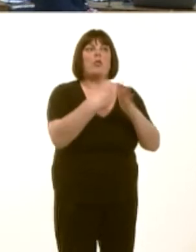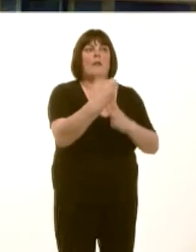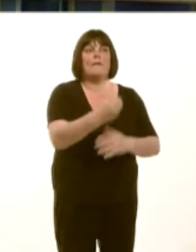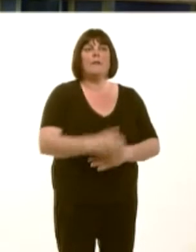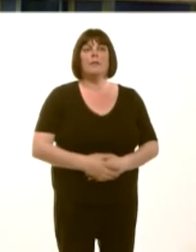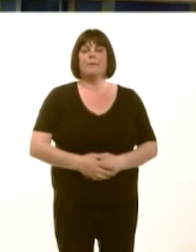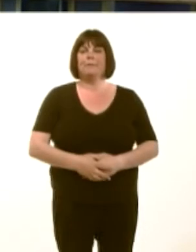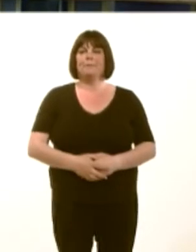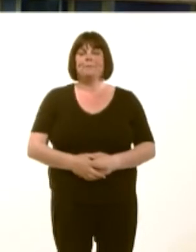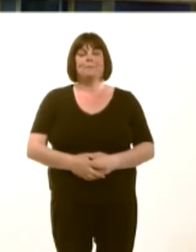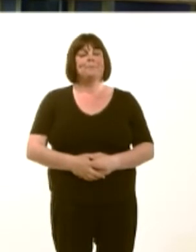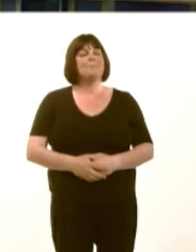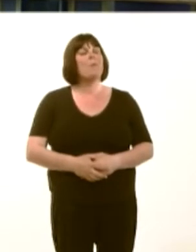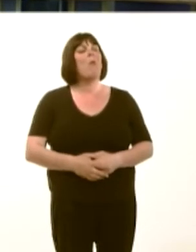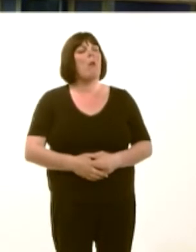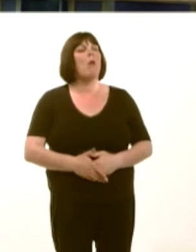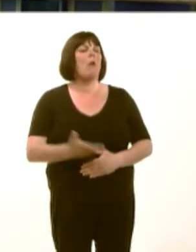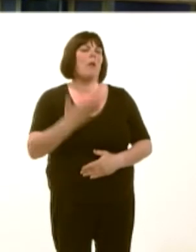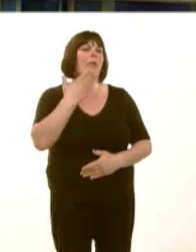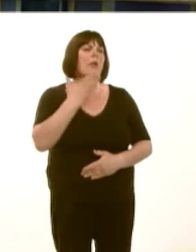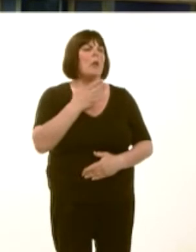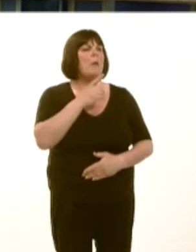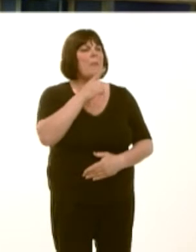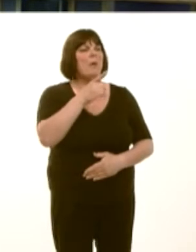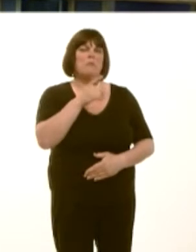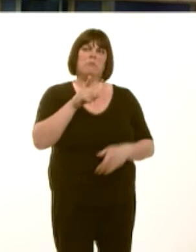Keith Davies: Fel Rhodri Glyn Thomas, rwyf wedi cael nifer o gwynion am y sefyllfa yng